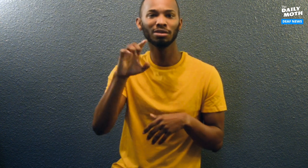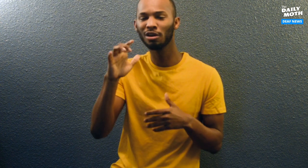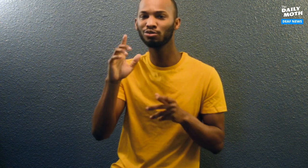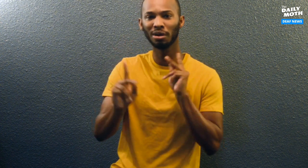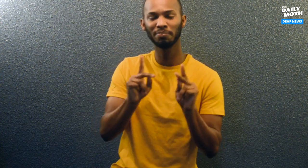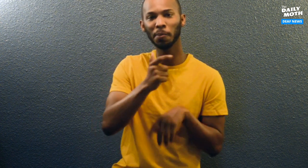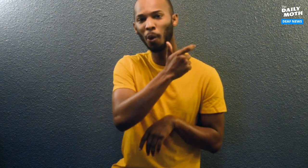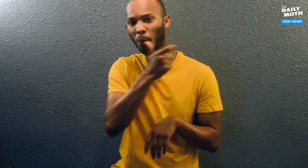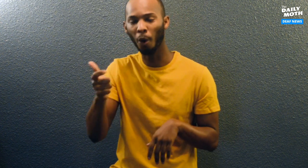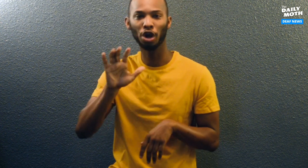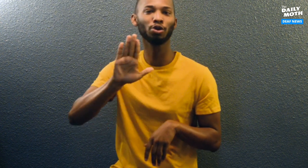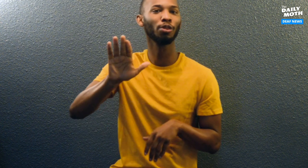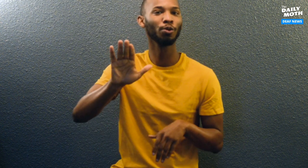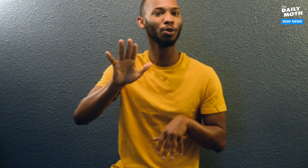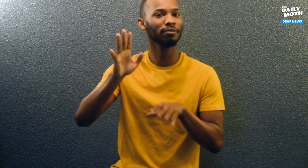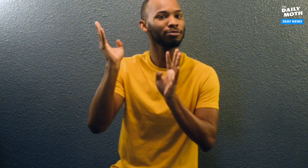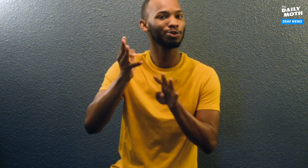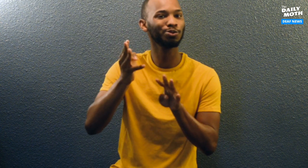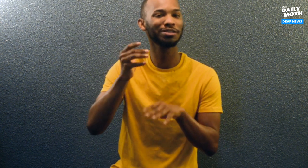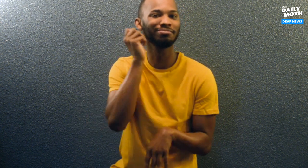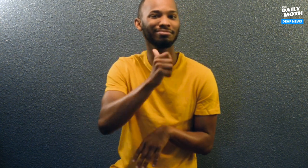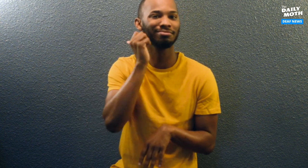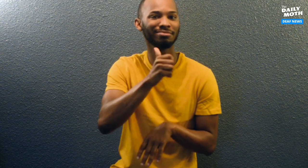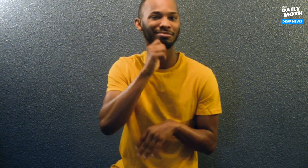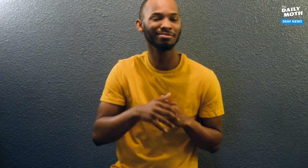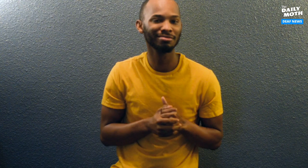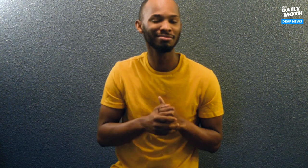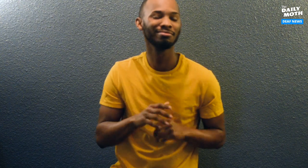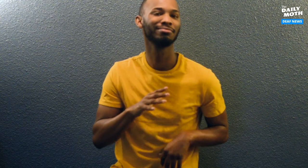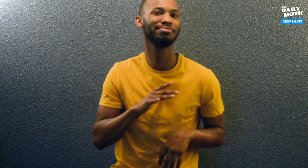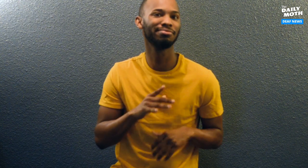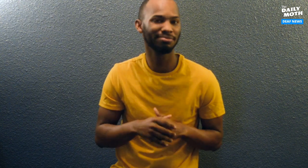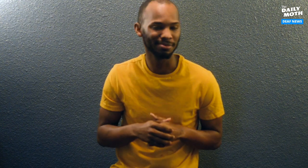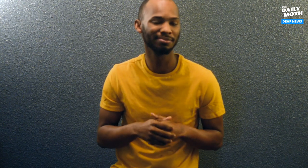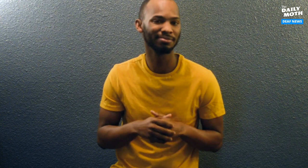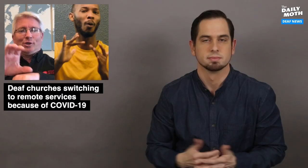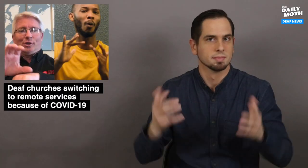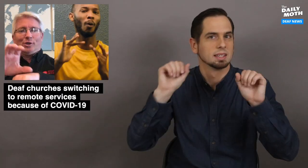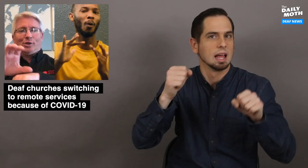hundreds of people watch the streams every day. Amazing.